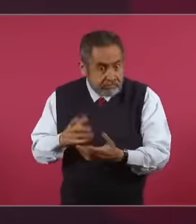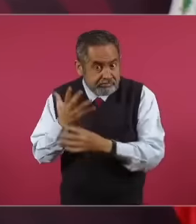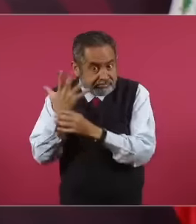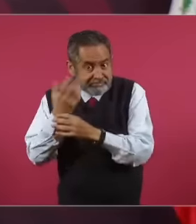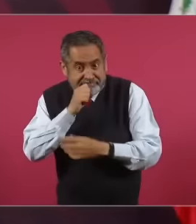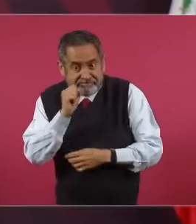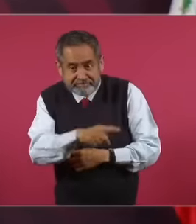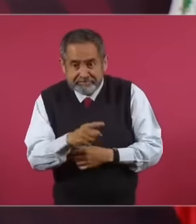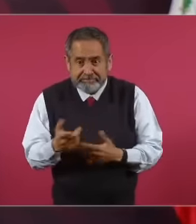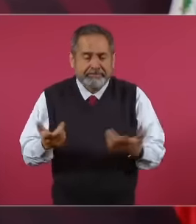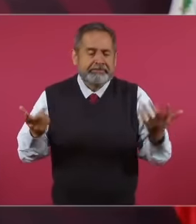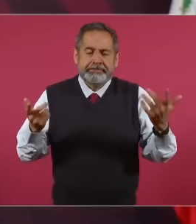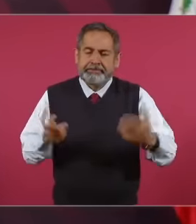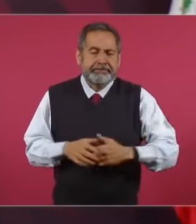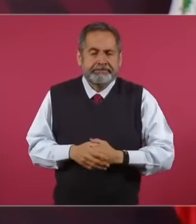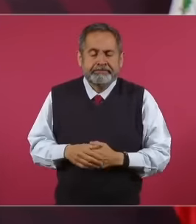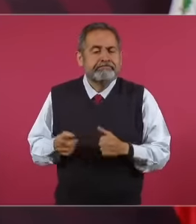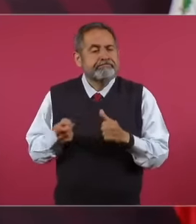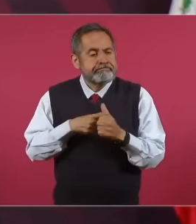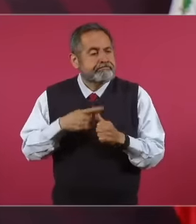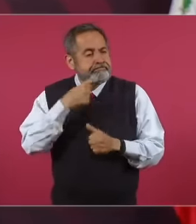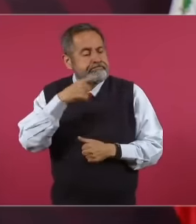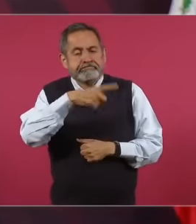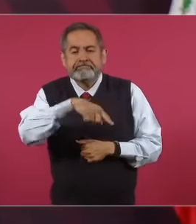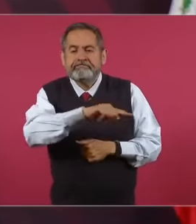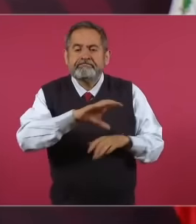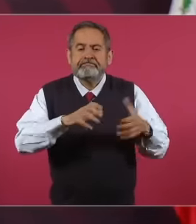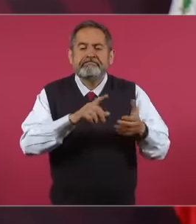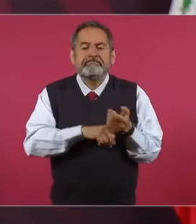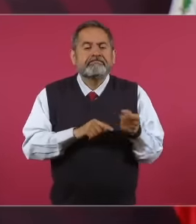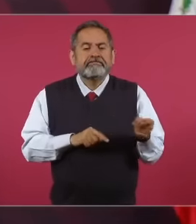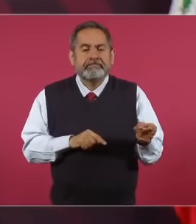first